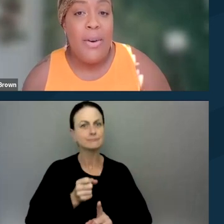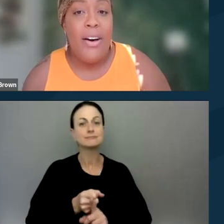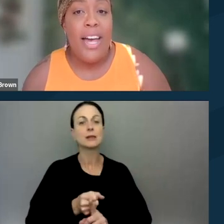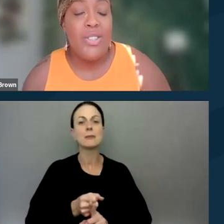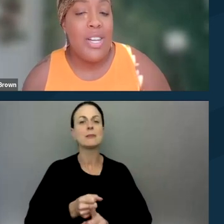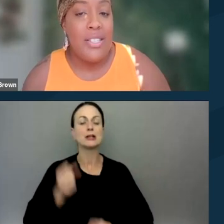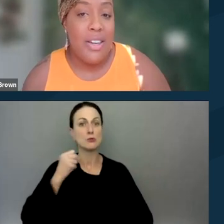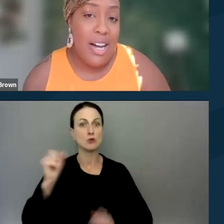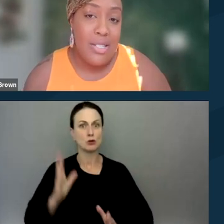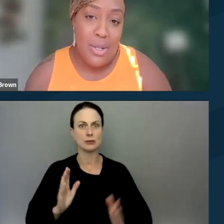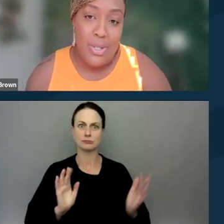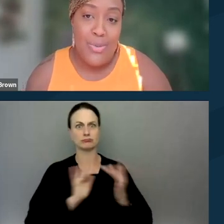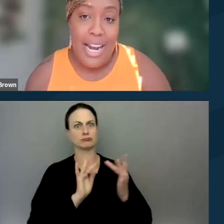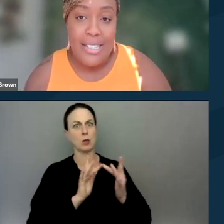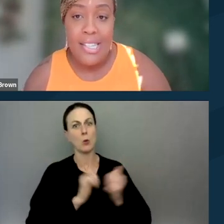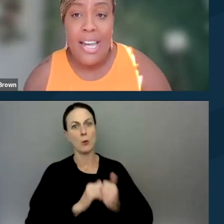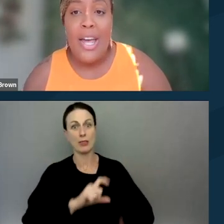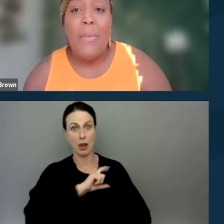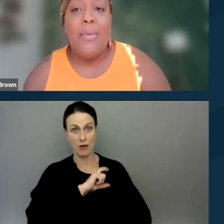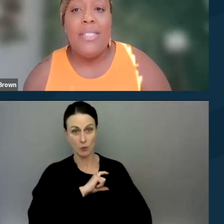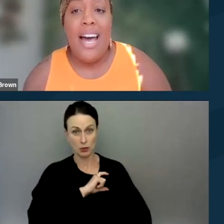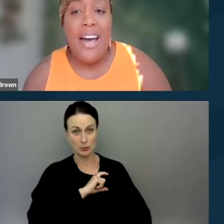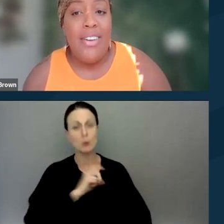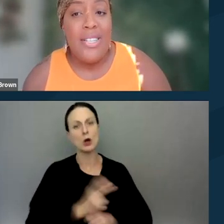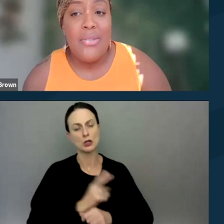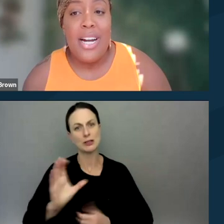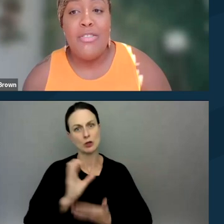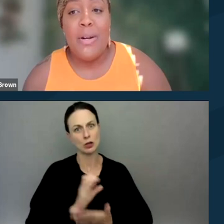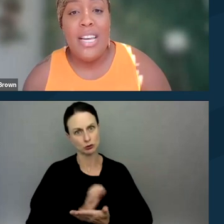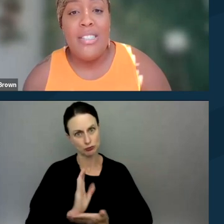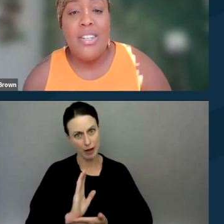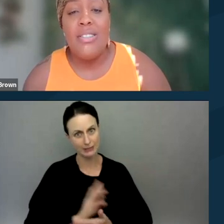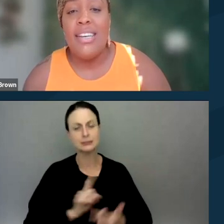while exercising their constitutional rights. We will dive into the rights of protestors,